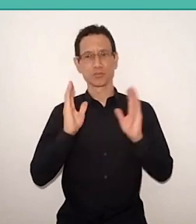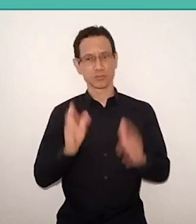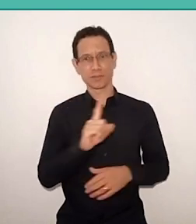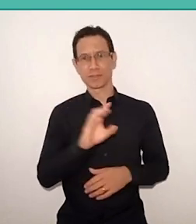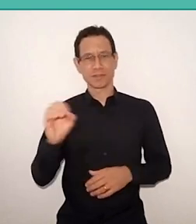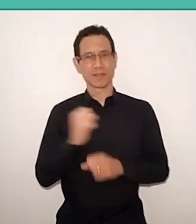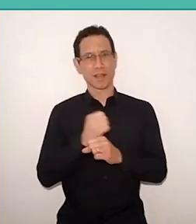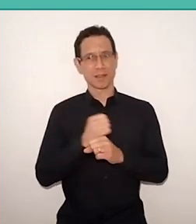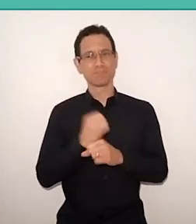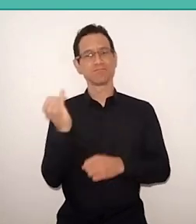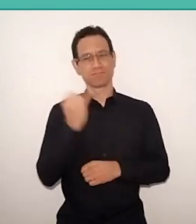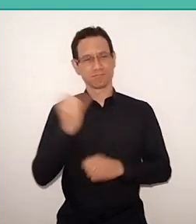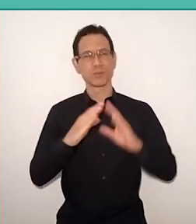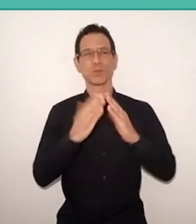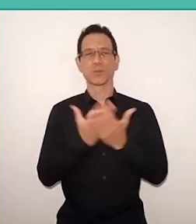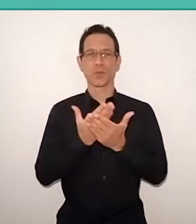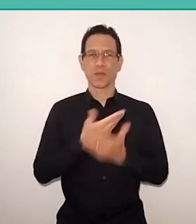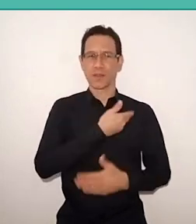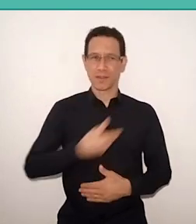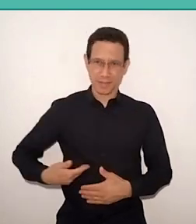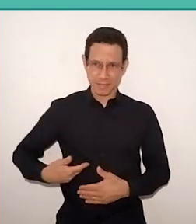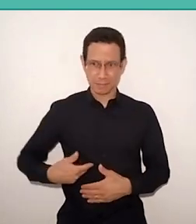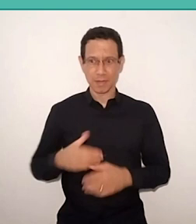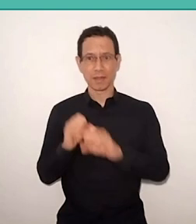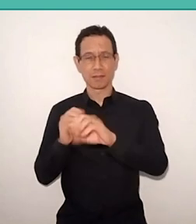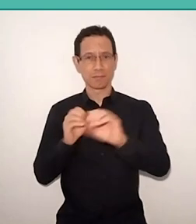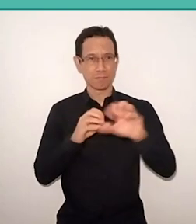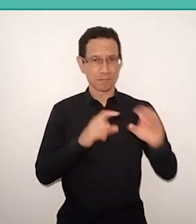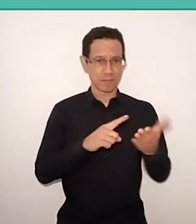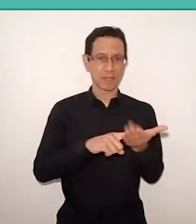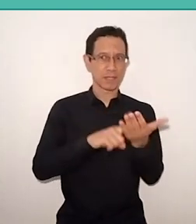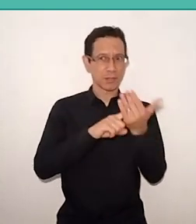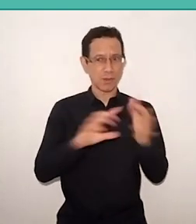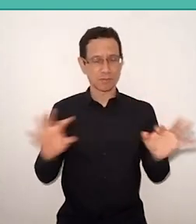the interconnection between technology and education and the appreciation of reading at school.